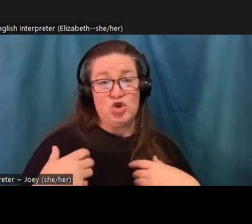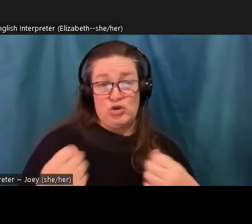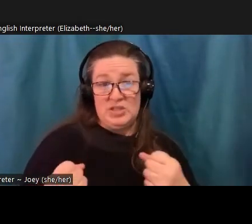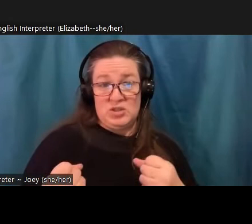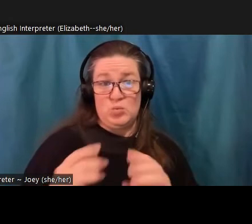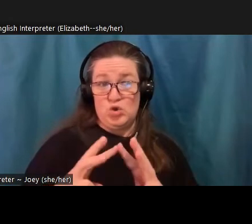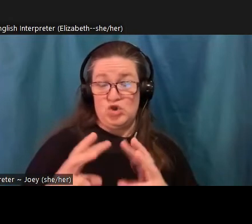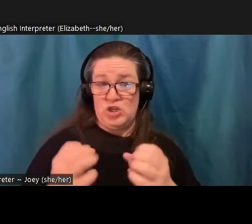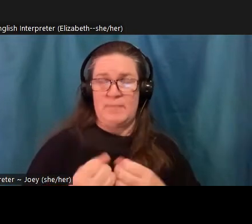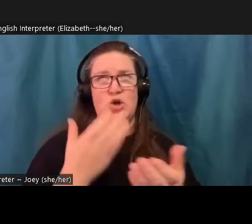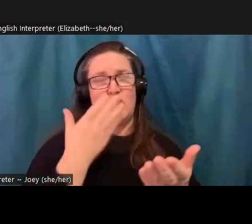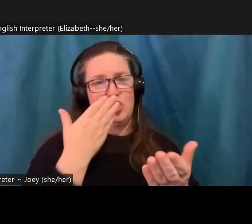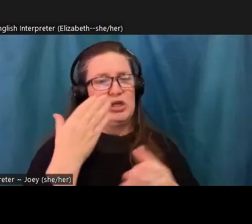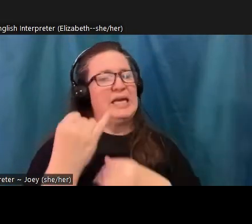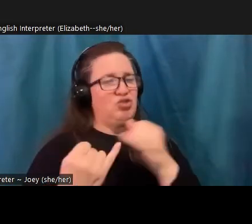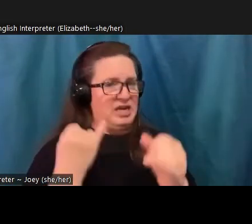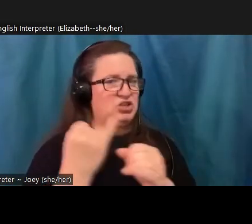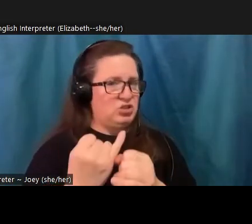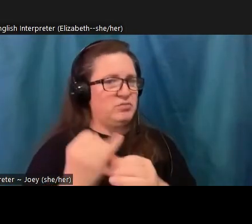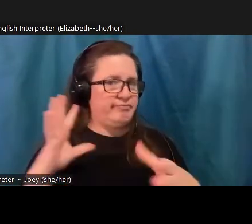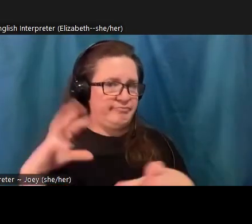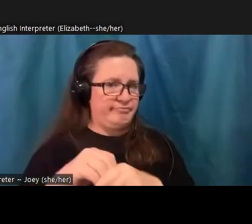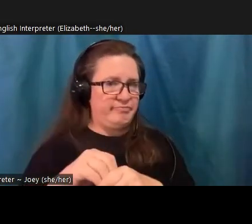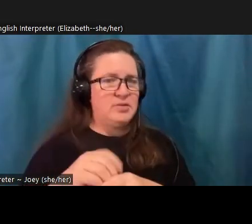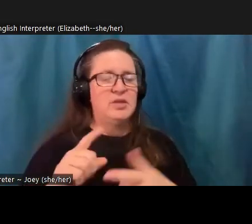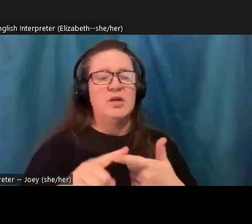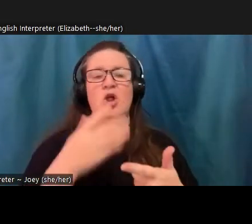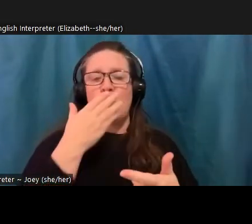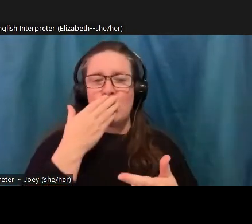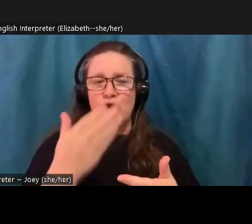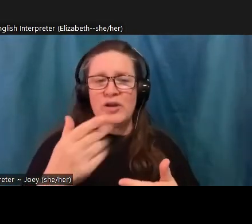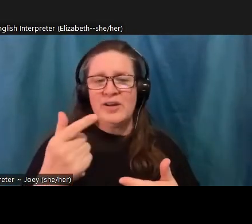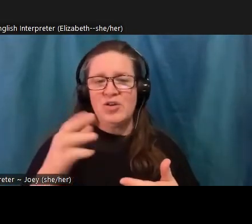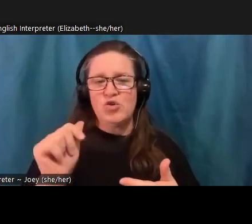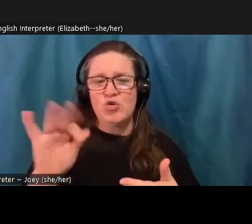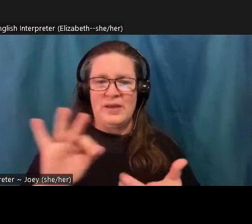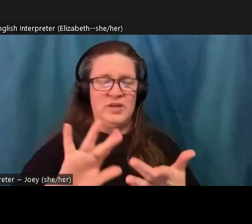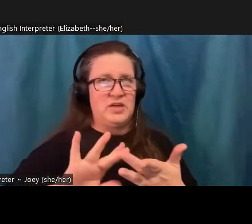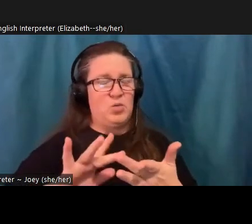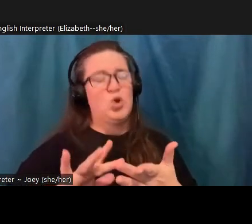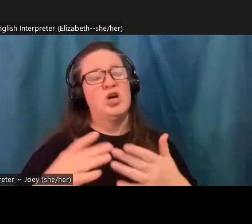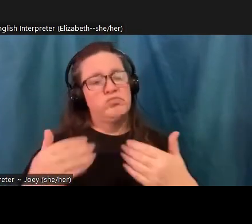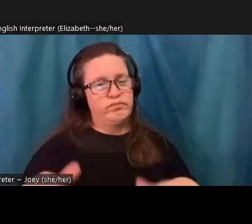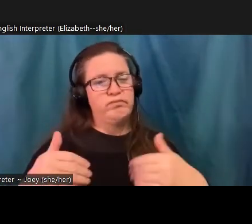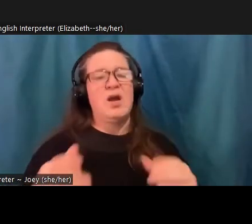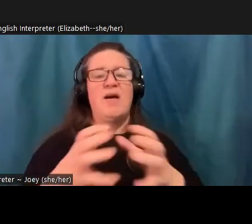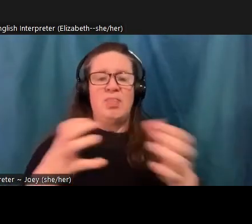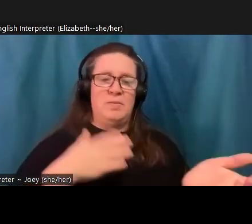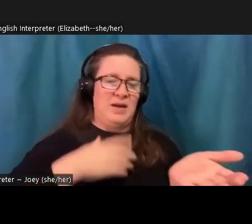network is also fantastic. So much of my my work has been based off of what they have shared. And then, you know, I